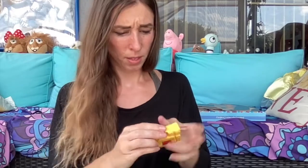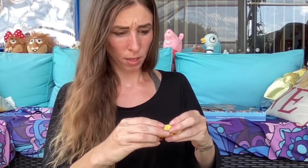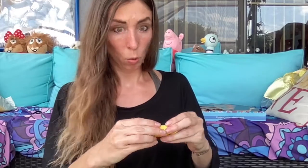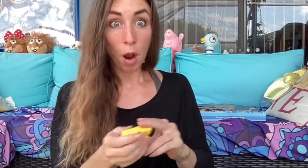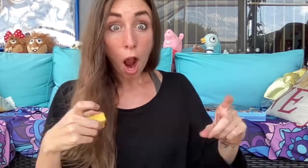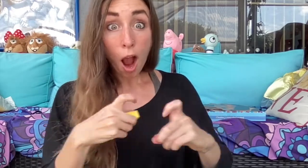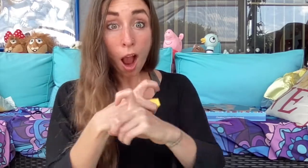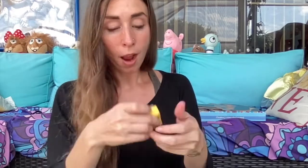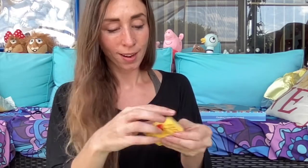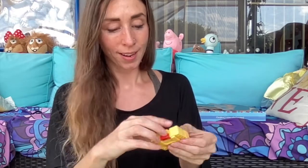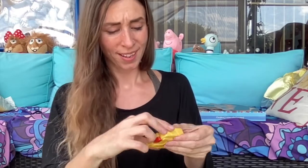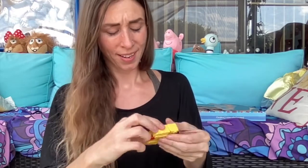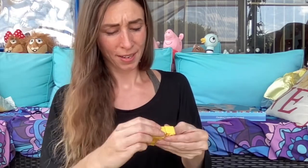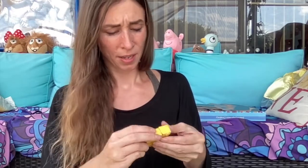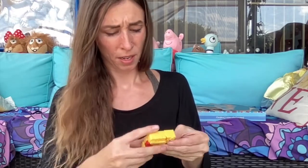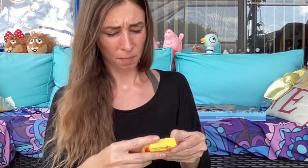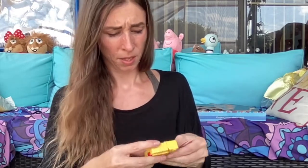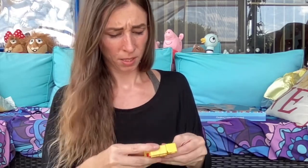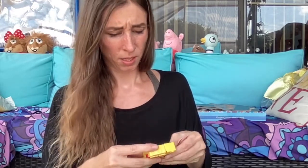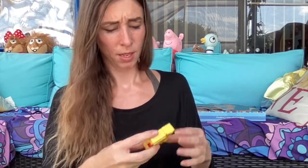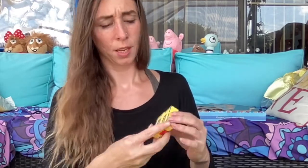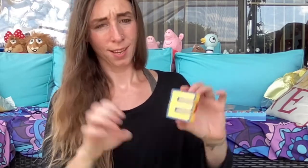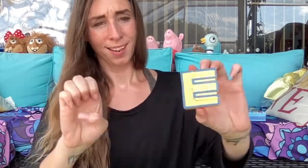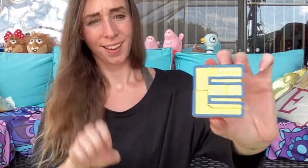Complicated...